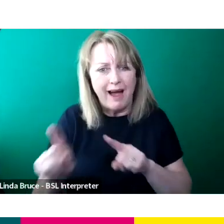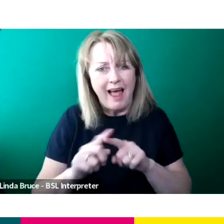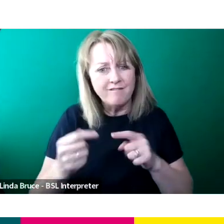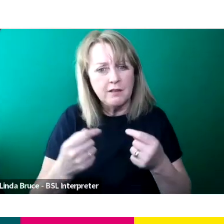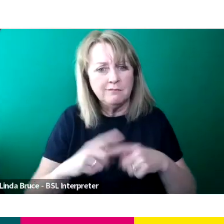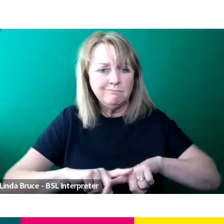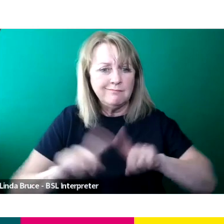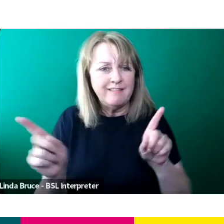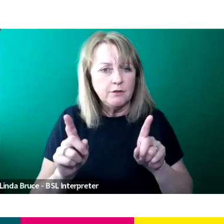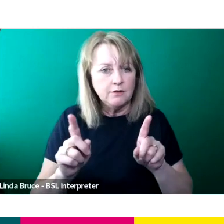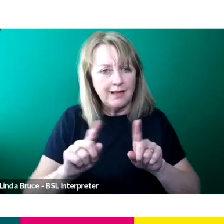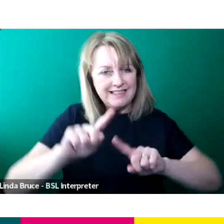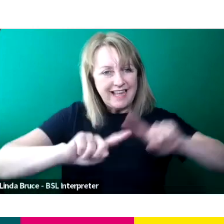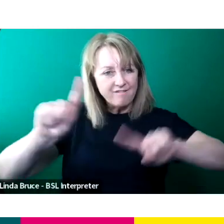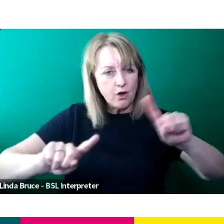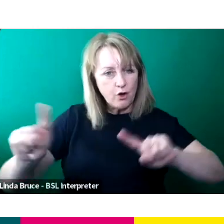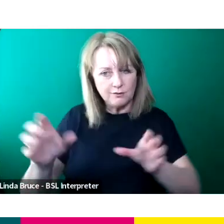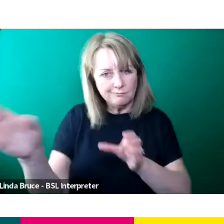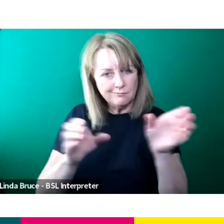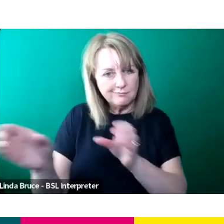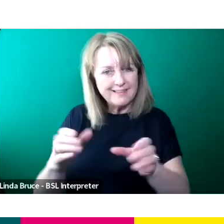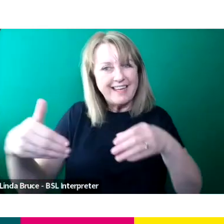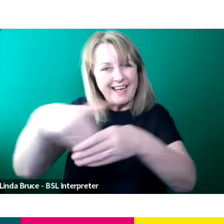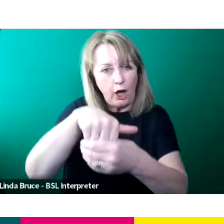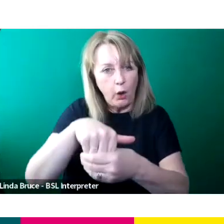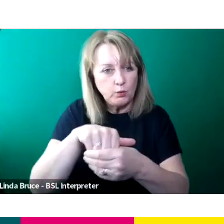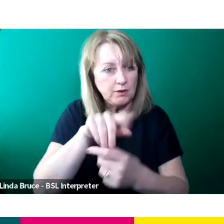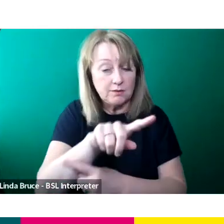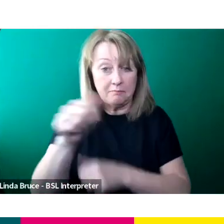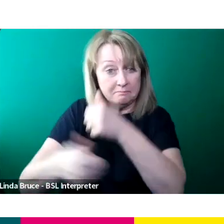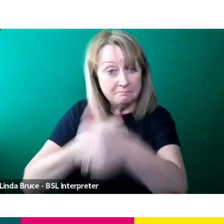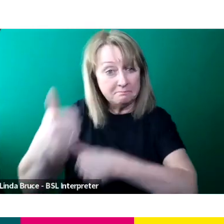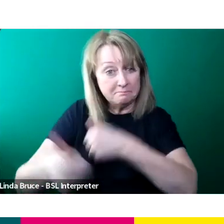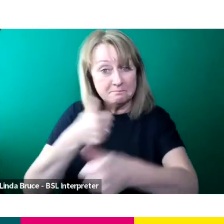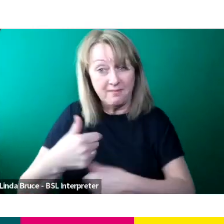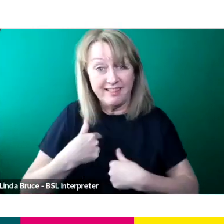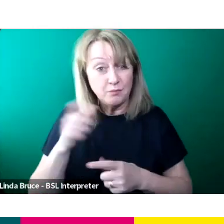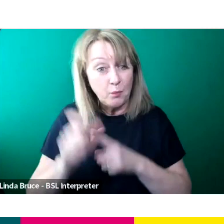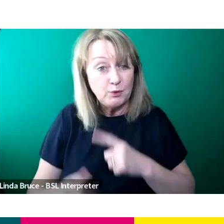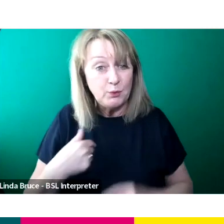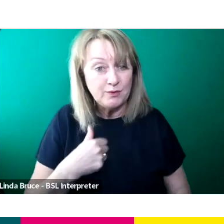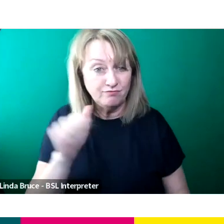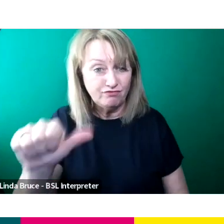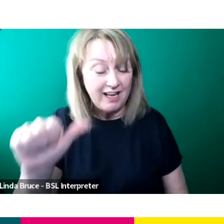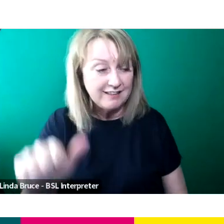in as we can. Yeah, well said in a nutshell that's what we do. Thank you. We just go to the next slide.